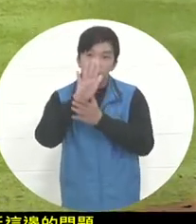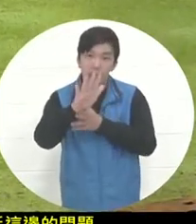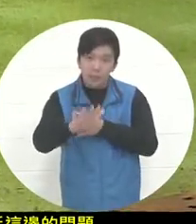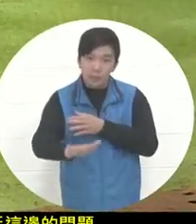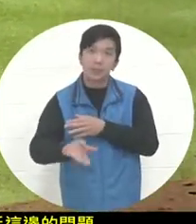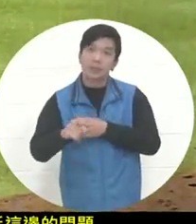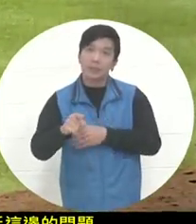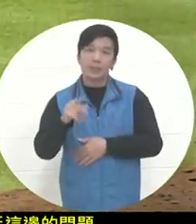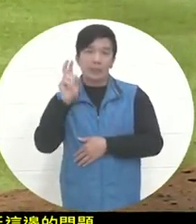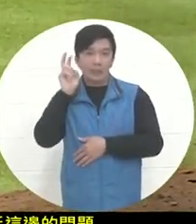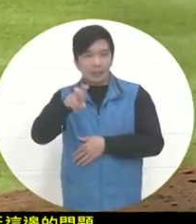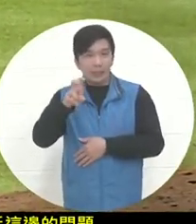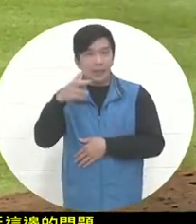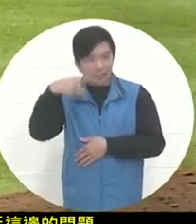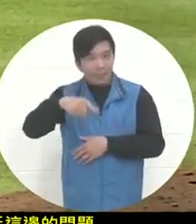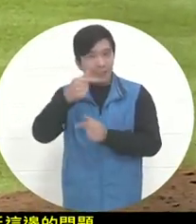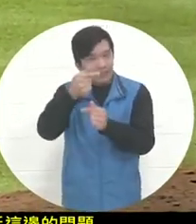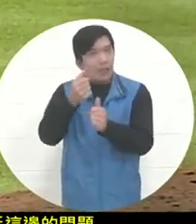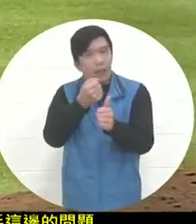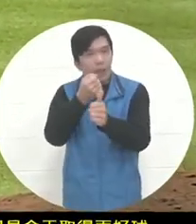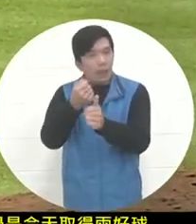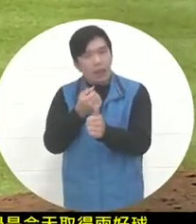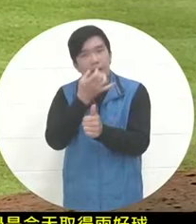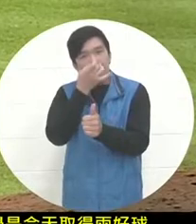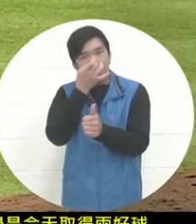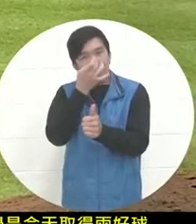means that Bank has no way to solve